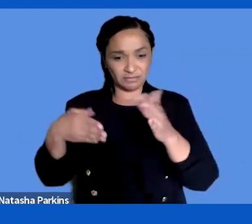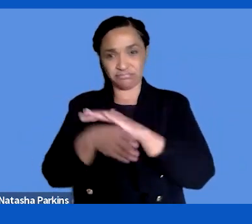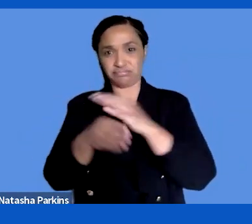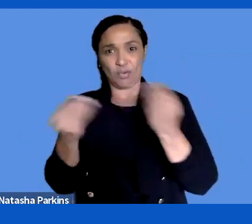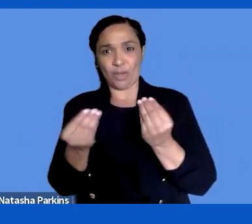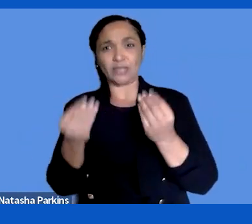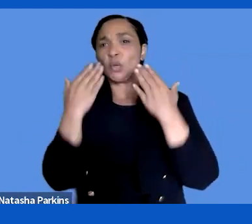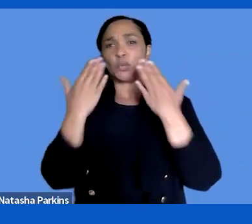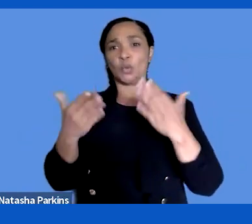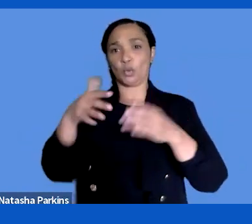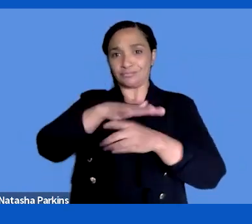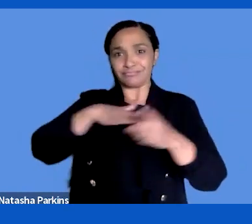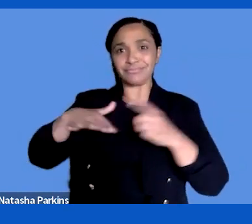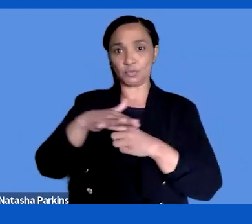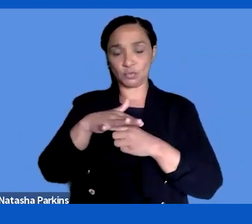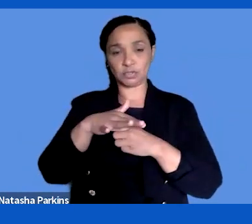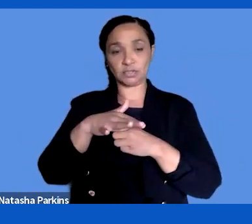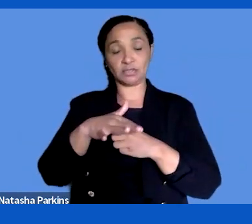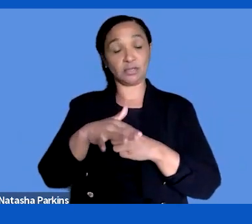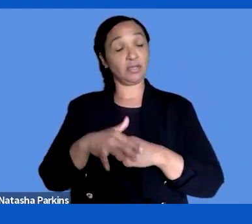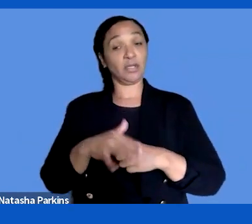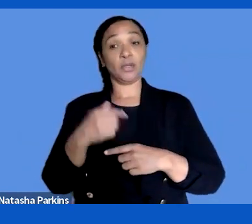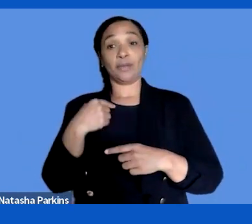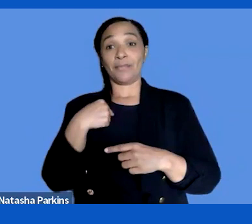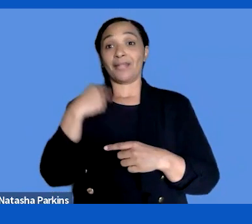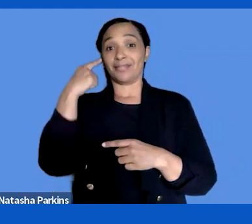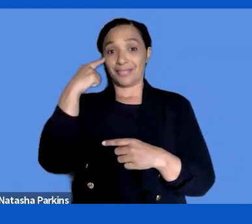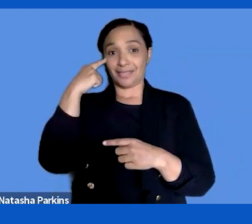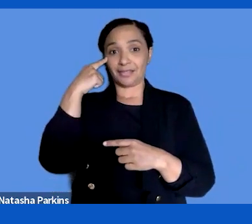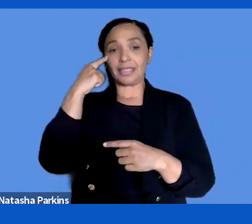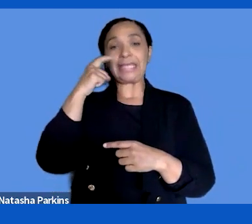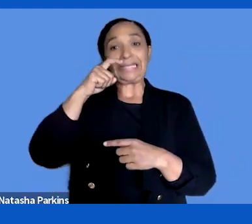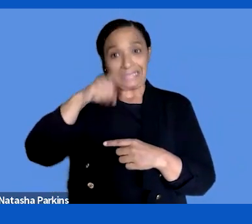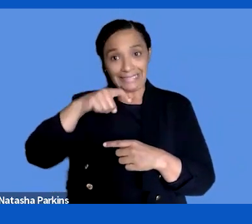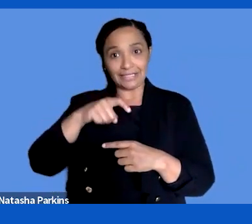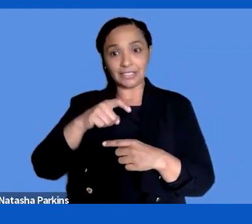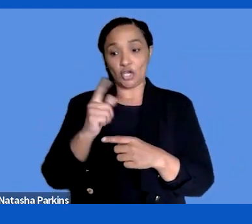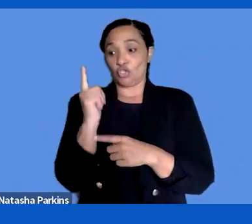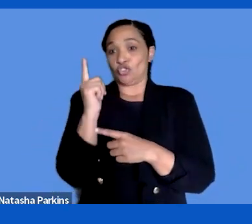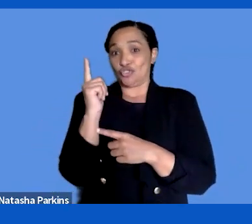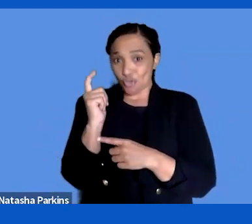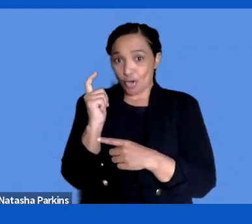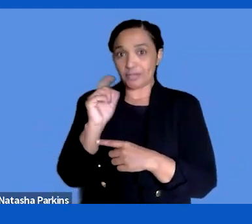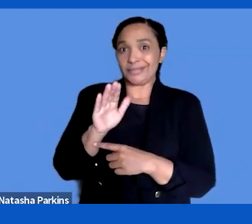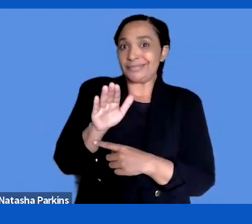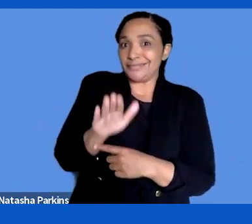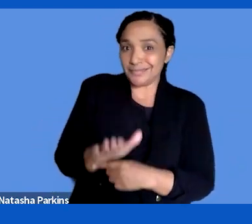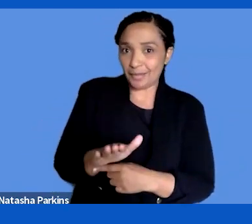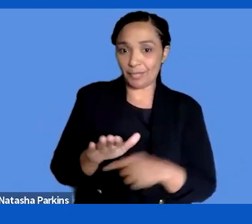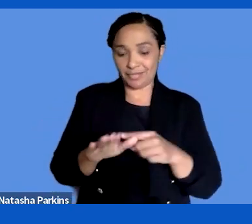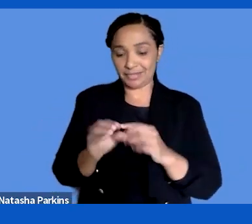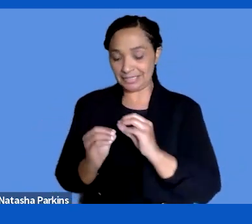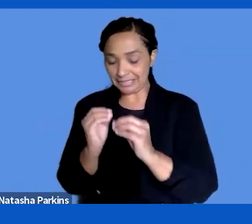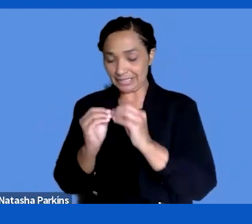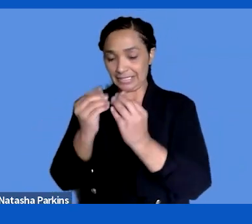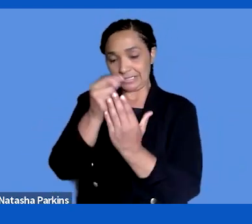And that's also where it needs to be solved. So it is about the professional